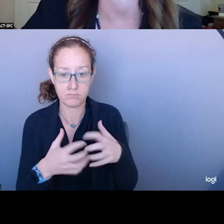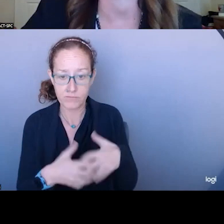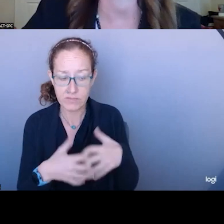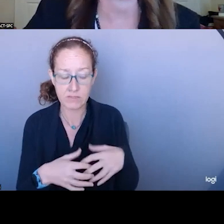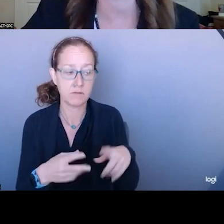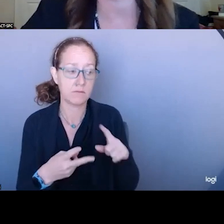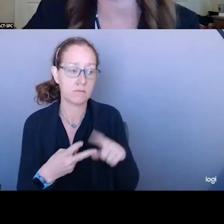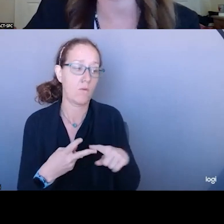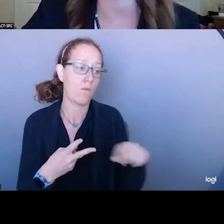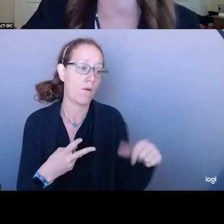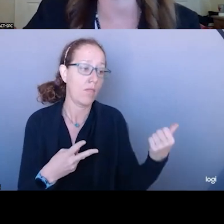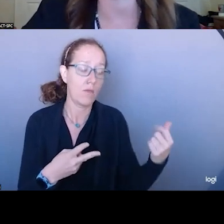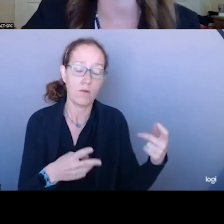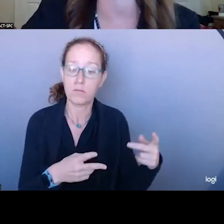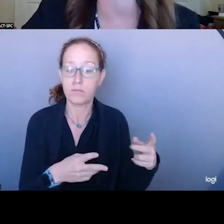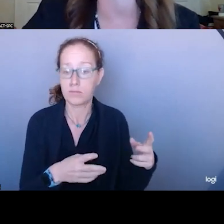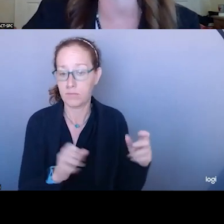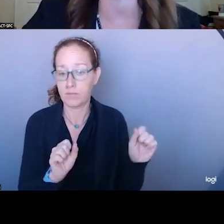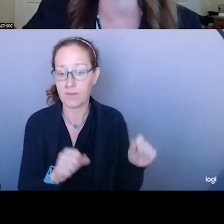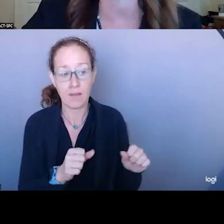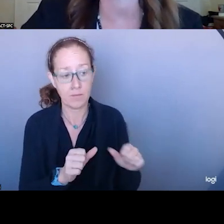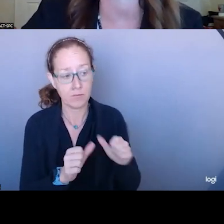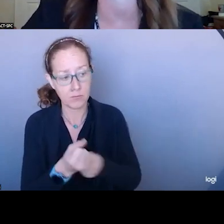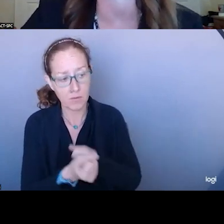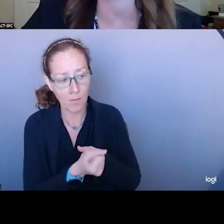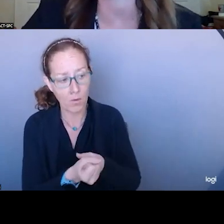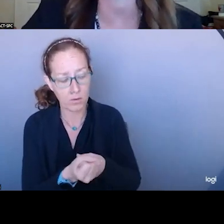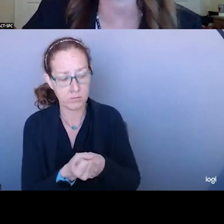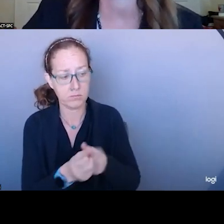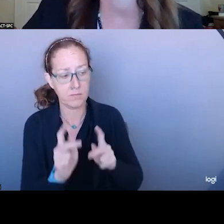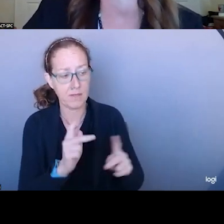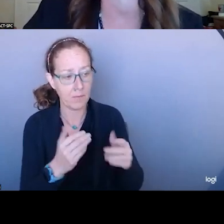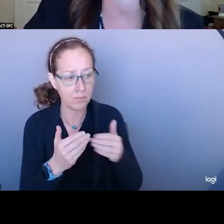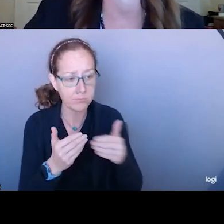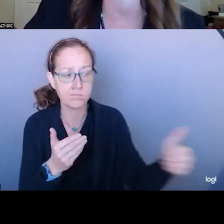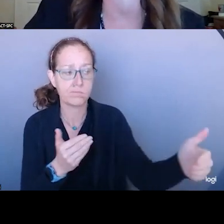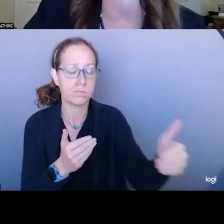OBVIOUSLY INCLUDE THEIR BEDS WITHIN THAT BED REGISTRY TO BE ABLE